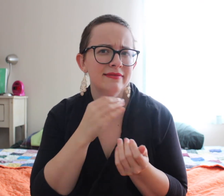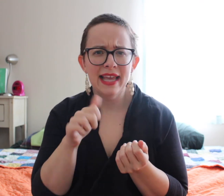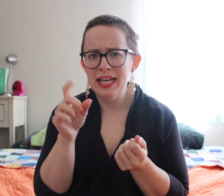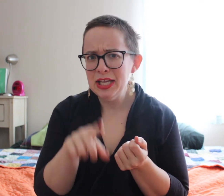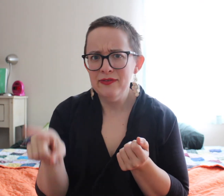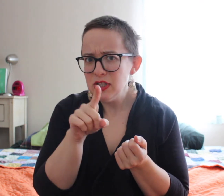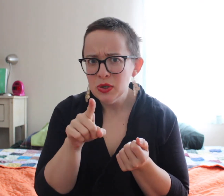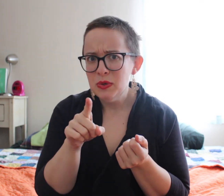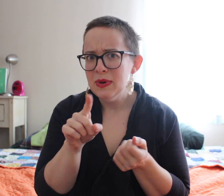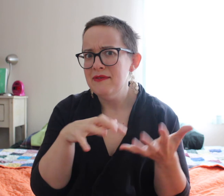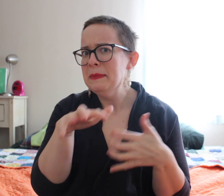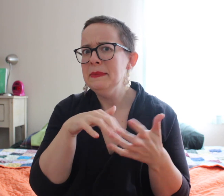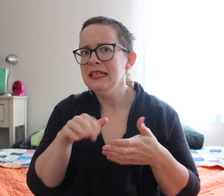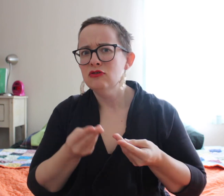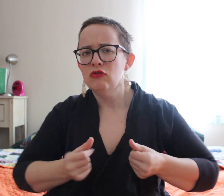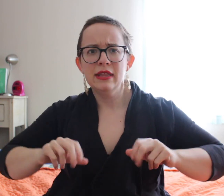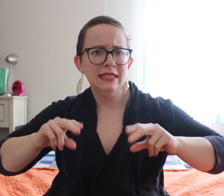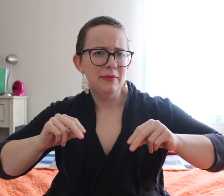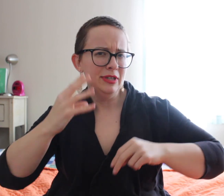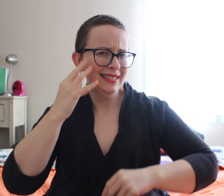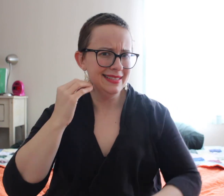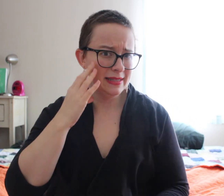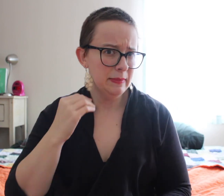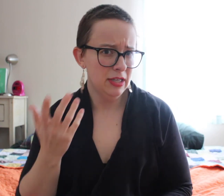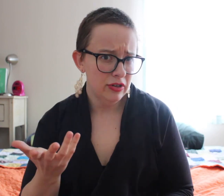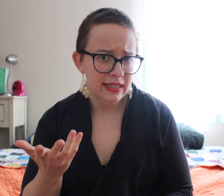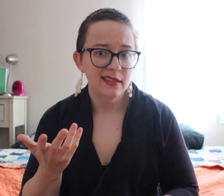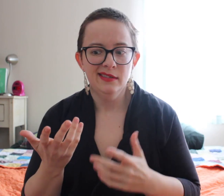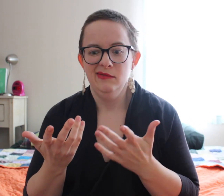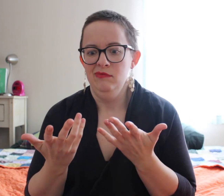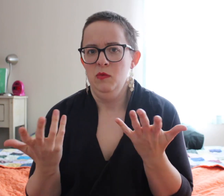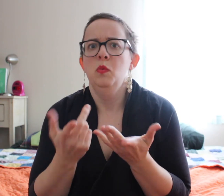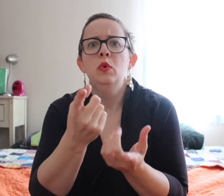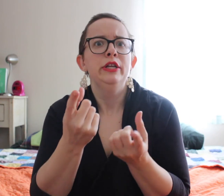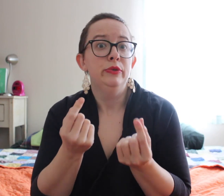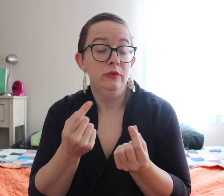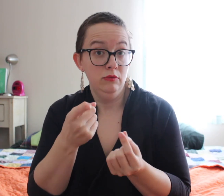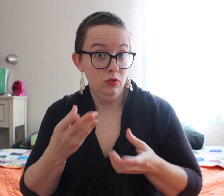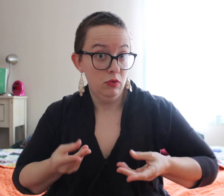I'm just curious if any of you guys do mix diapering if you have any experience with that?